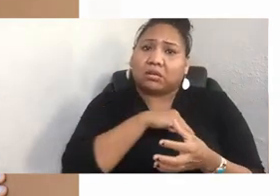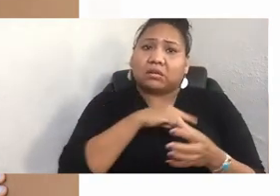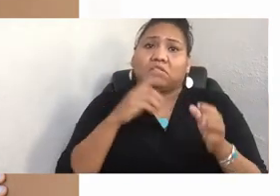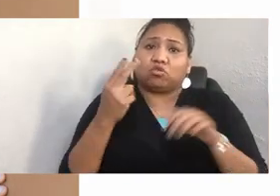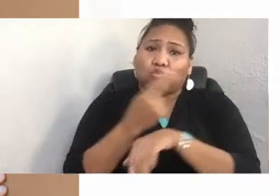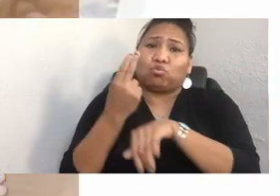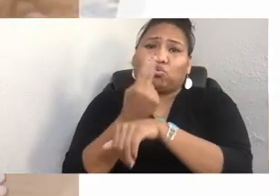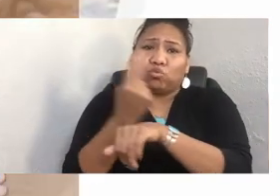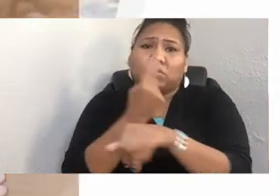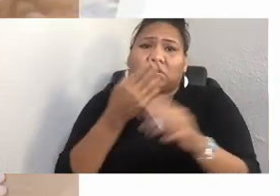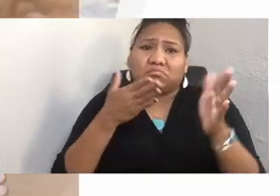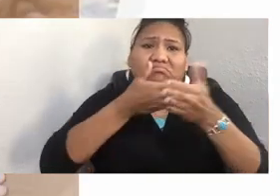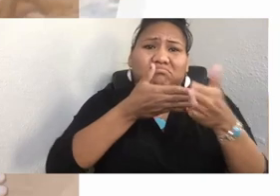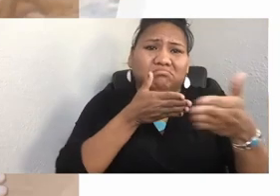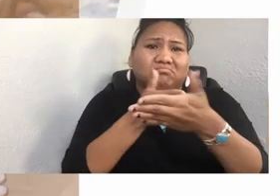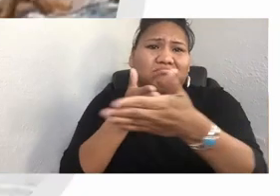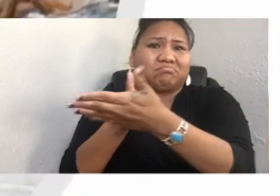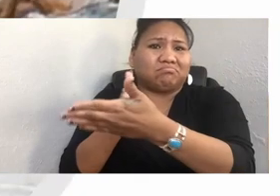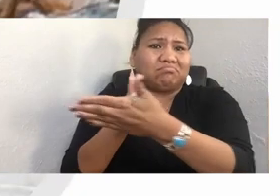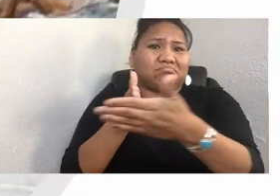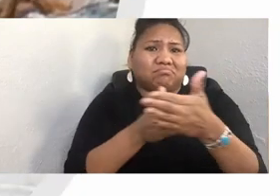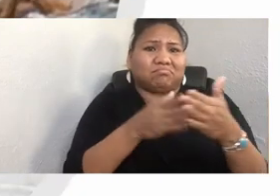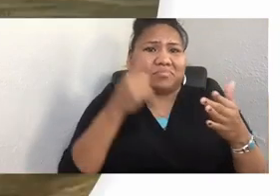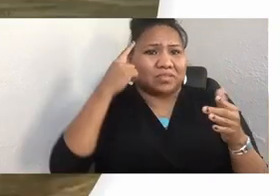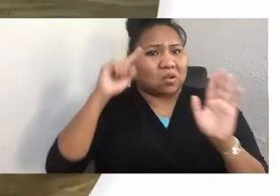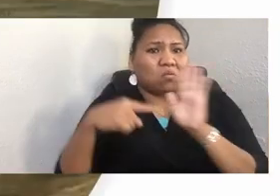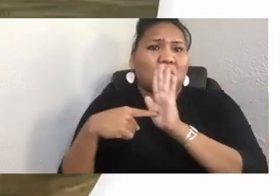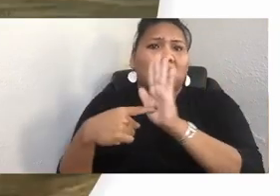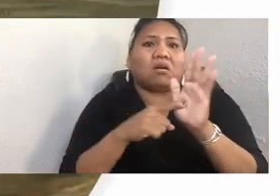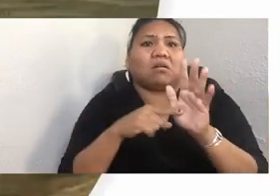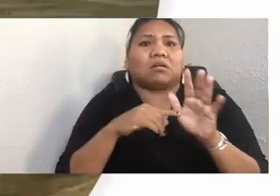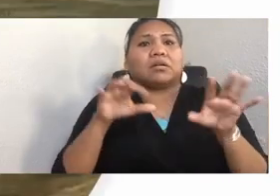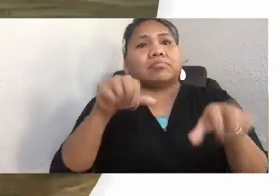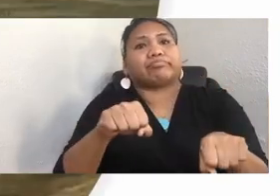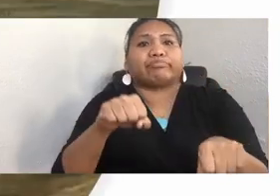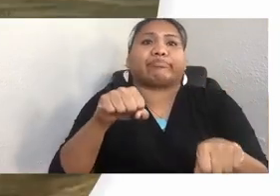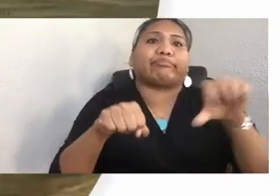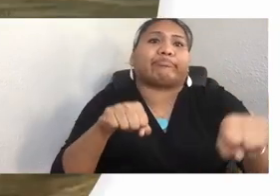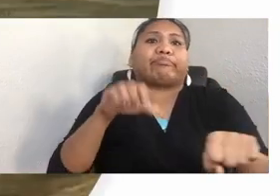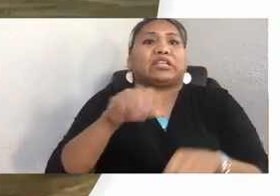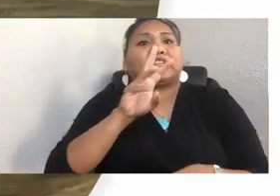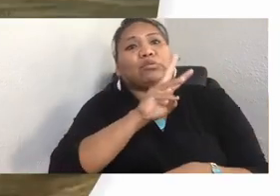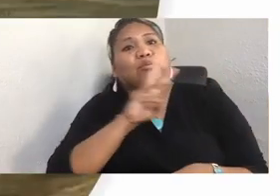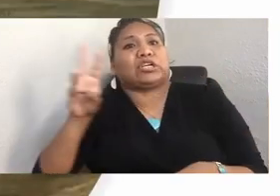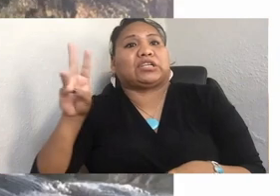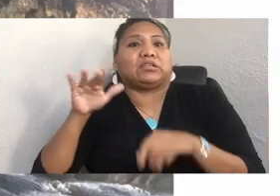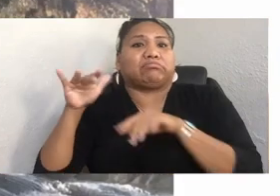pioneering, settlement, westward expansion, and manifest destiny.